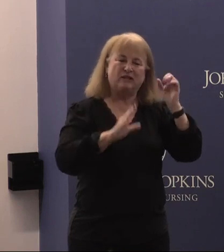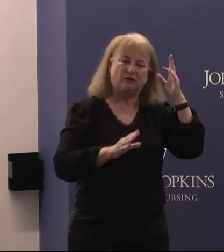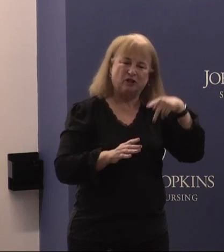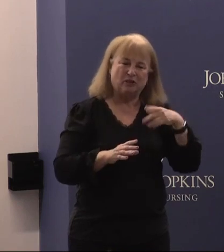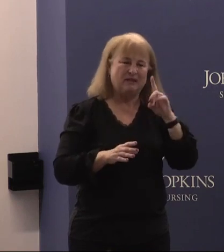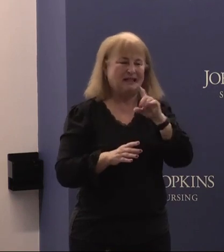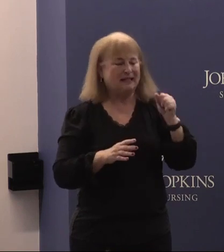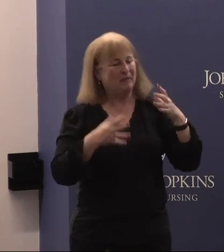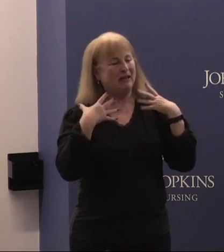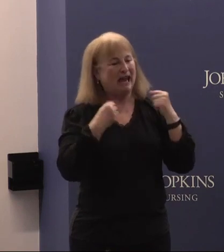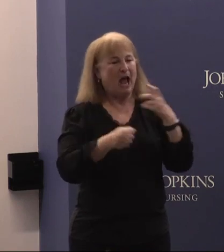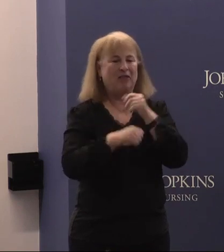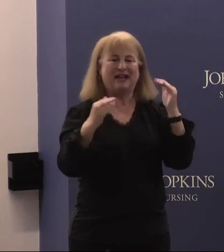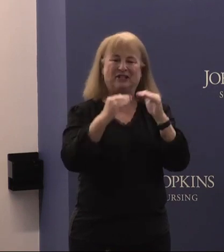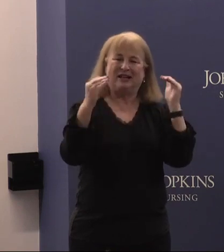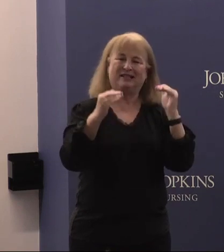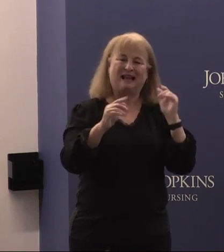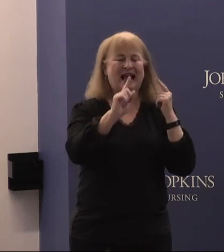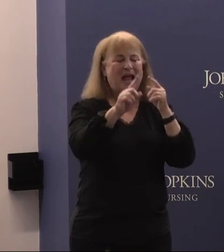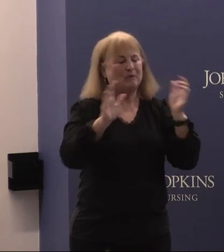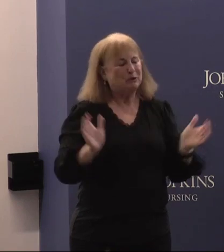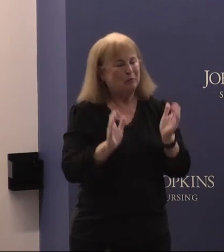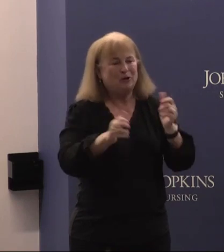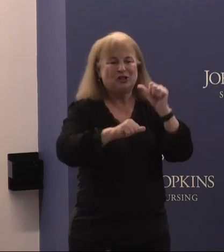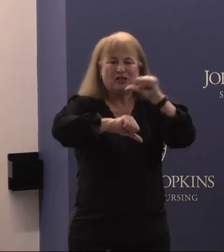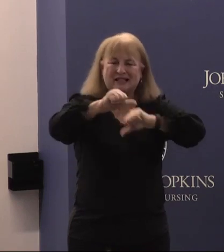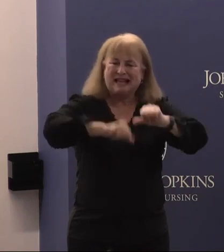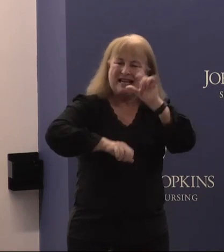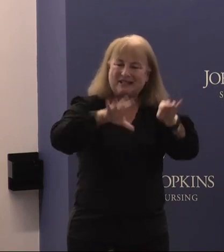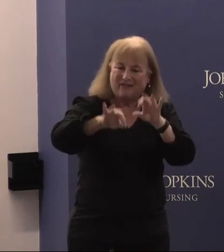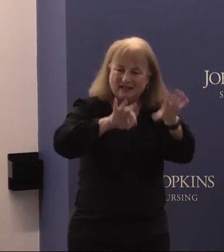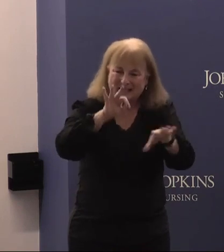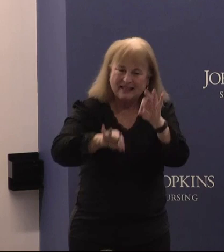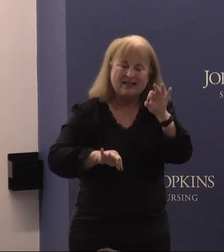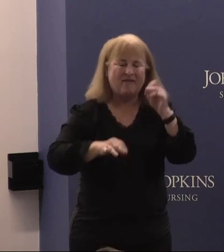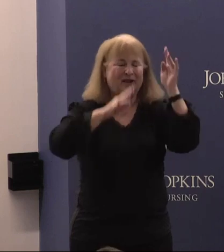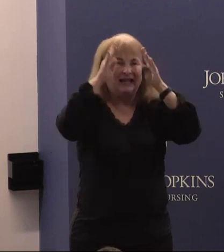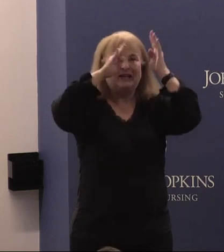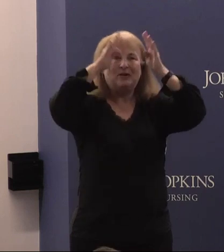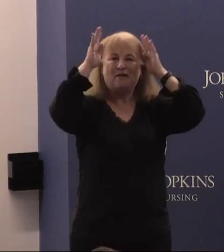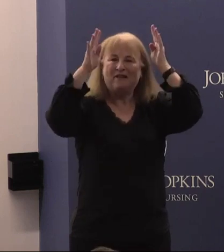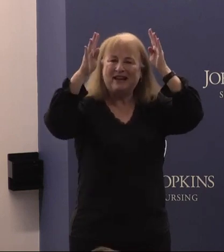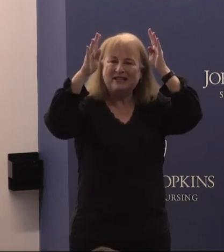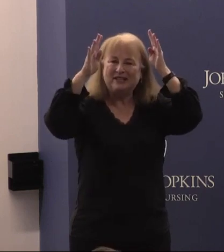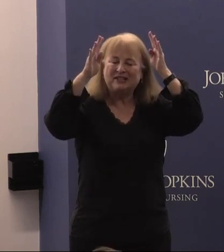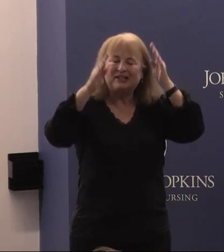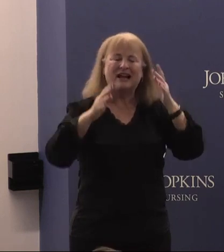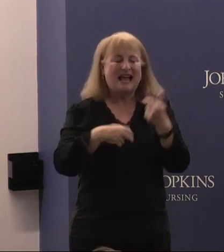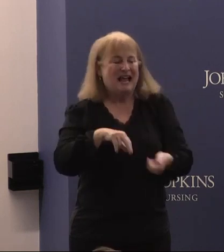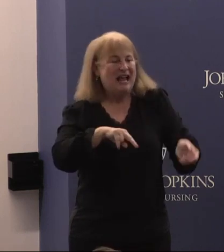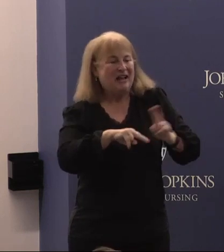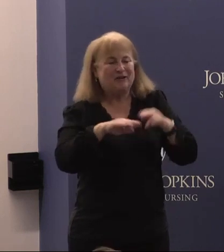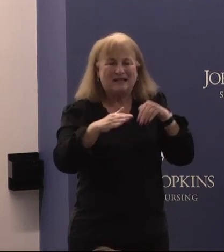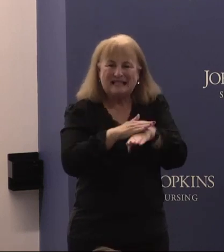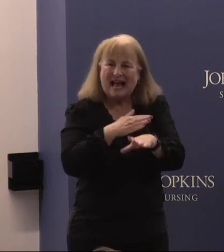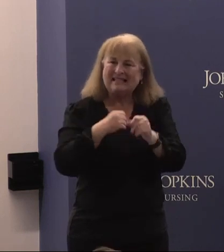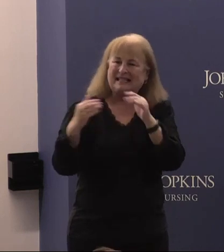Justice. It aims to push scientific discovery and innovation and increase access and equity for all